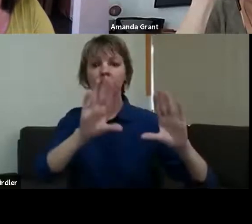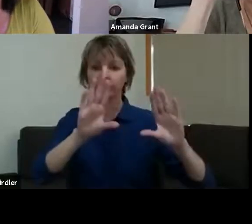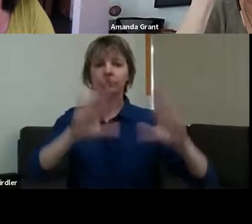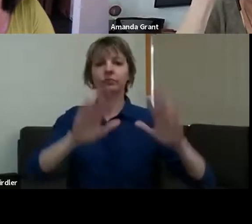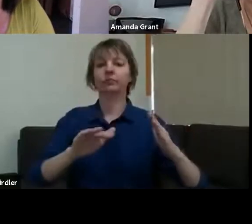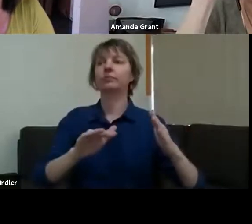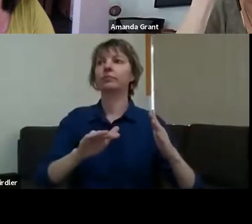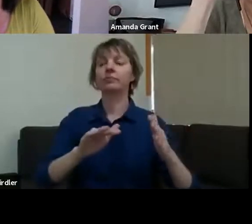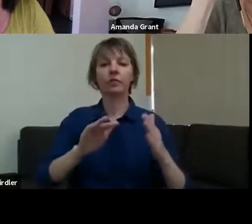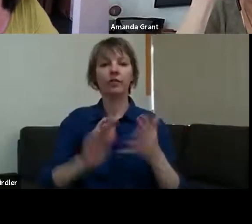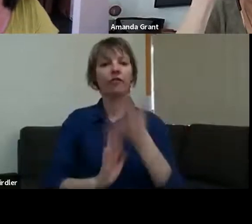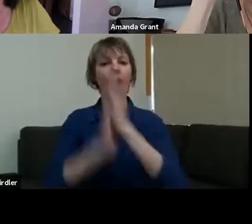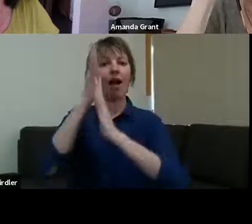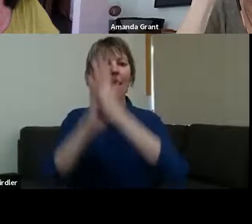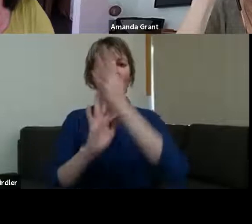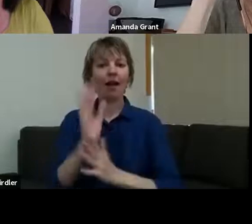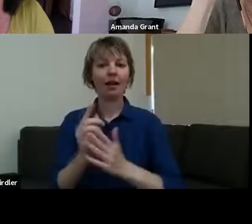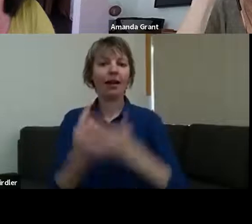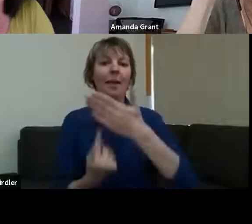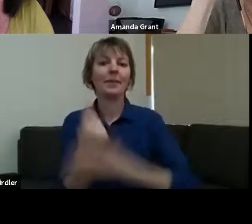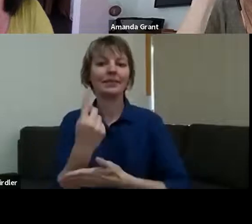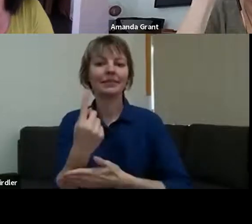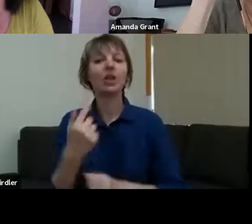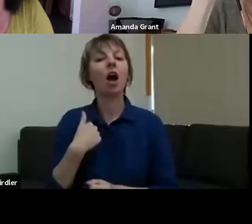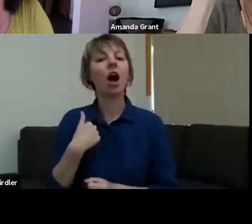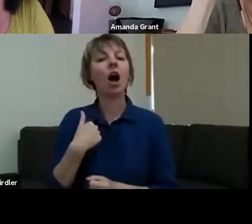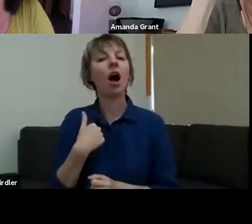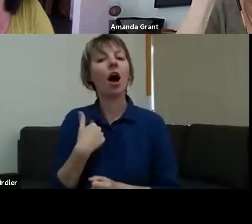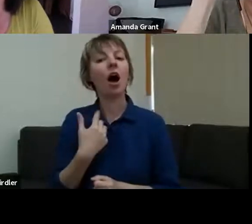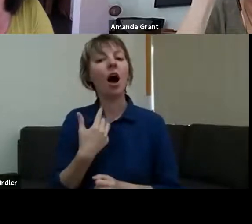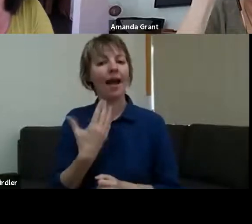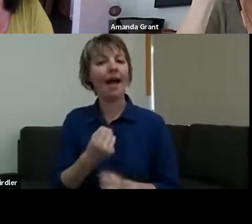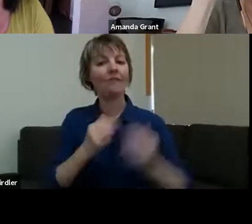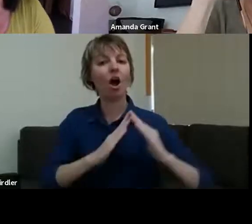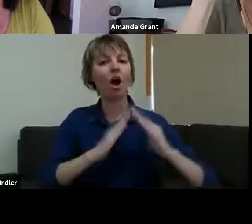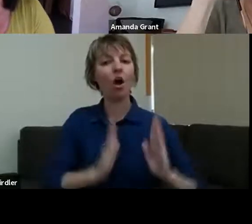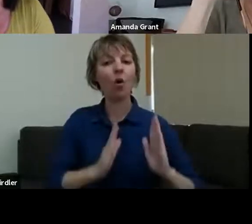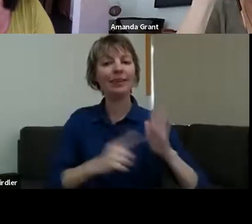Wagga, but I've got a place in Tumbarumba as well. An abridged